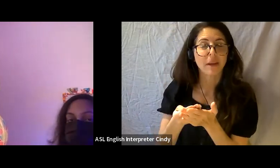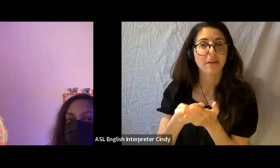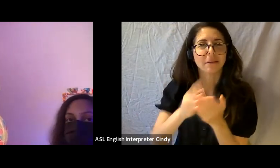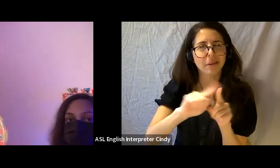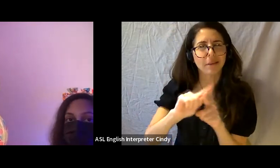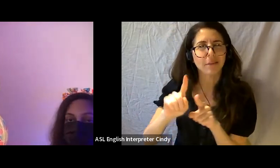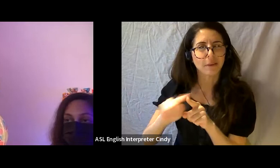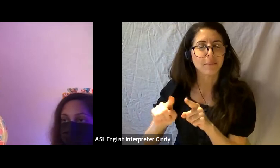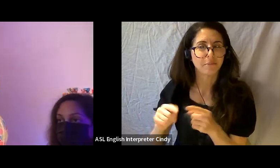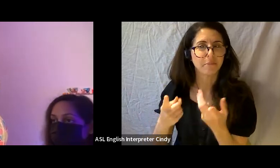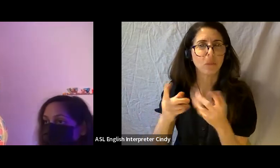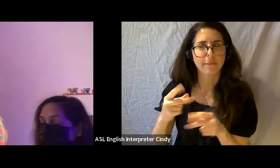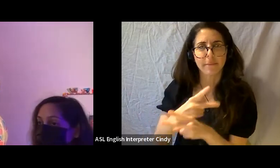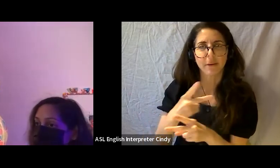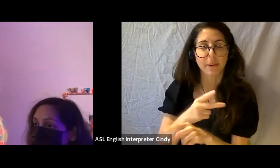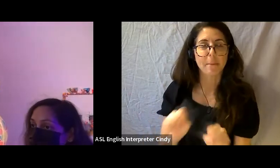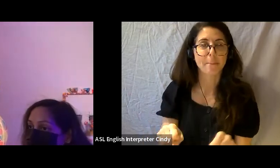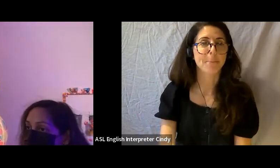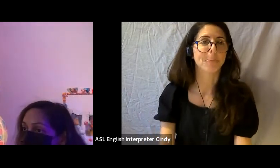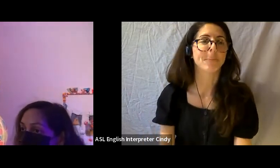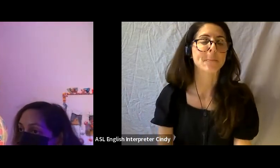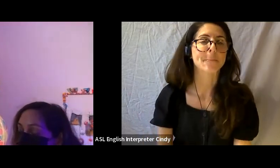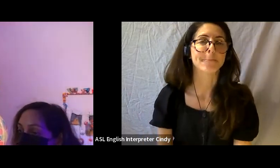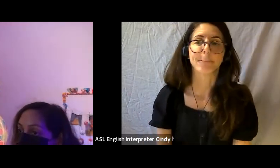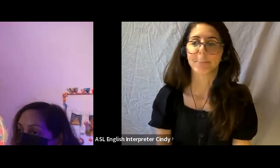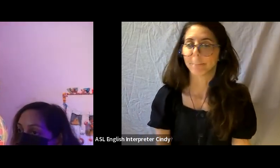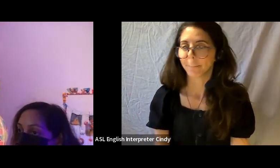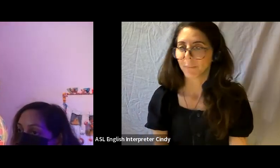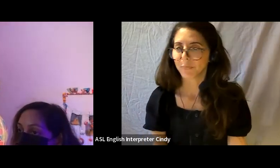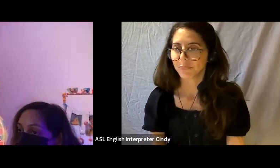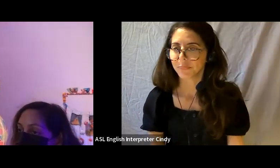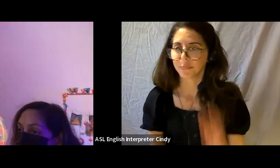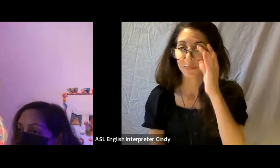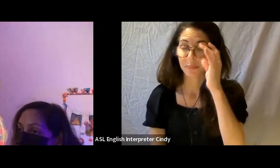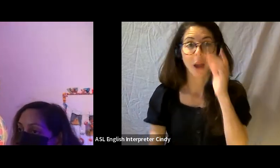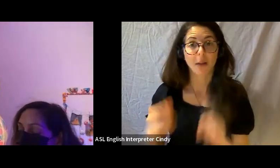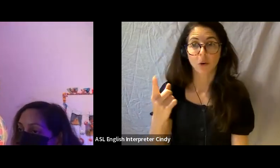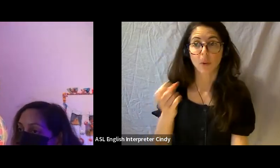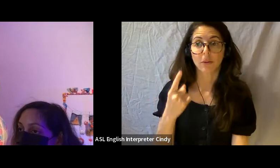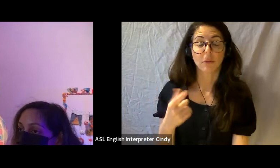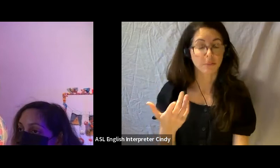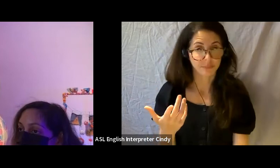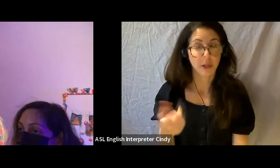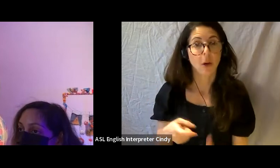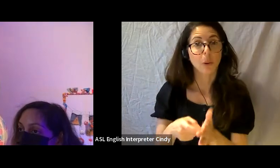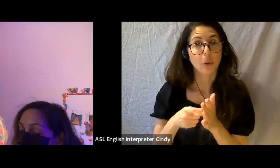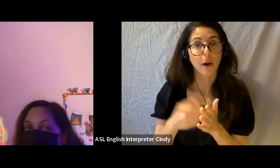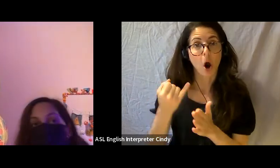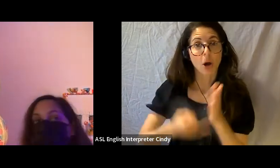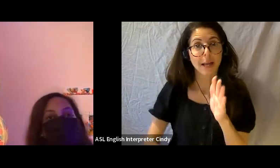There’s a question: is it required that artists attend in person? Nope, not at all